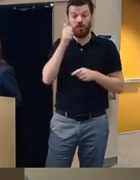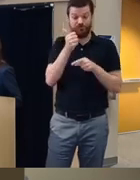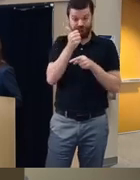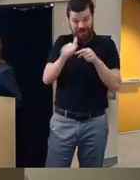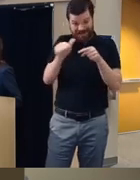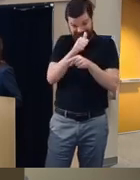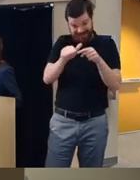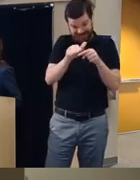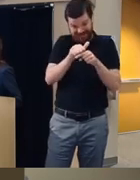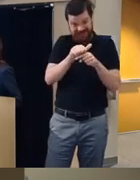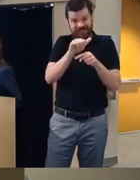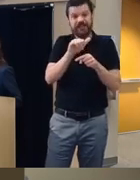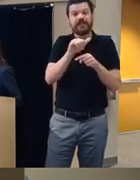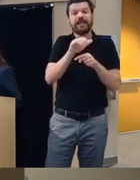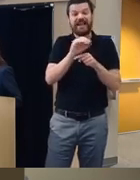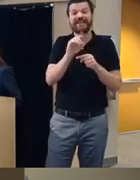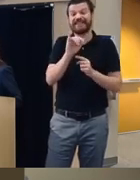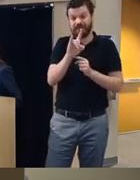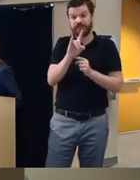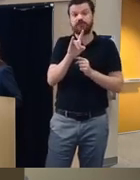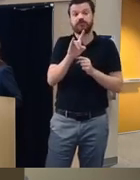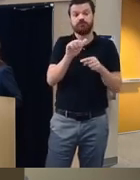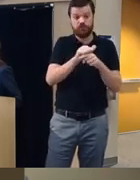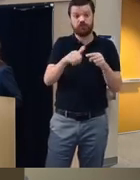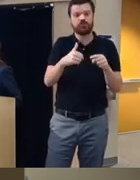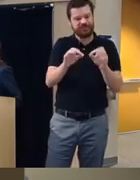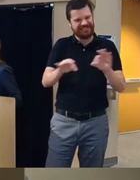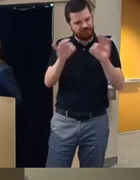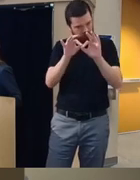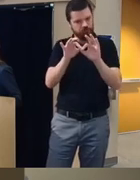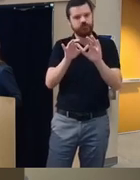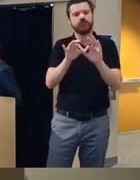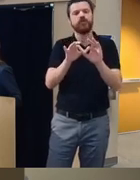assigned and they did do their practice exercise they had significantly more uh positive treatment